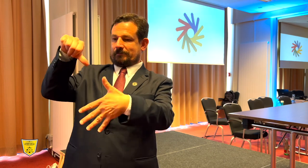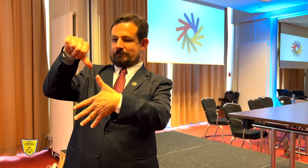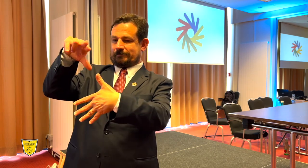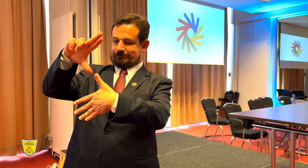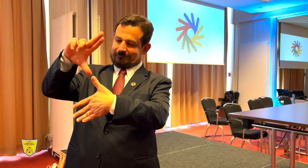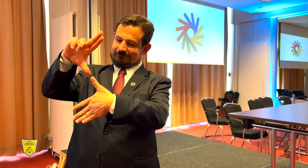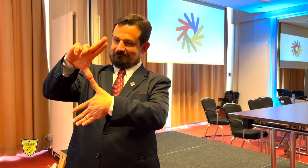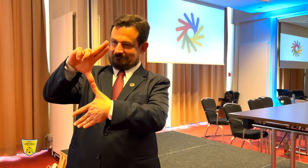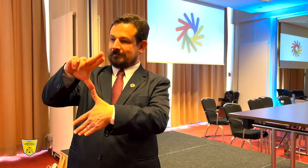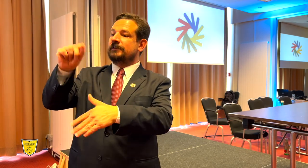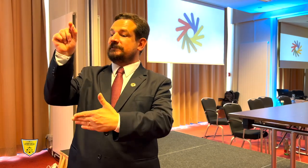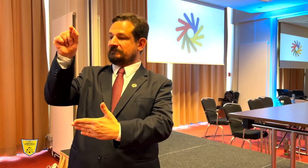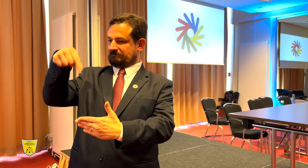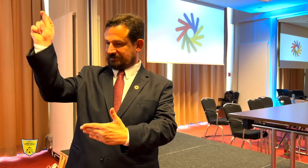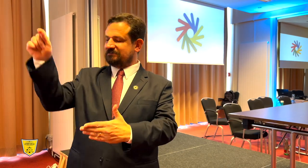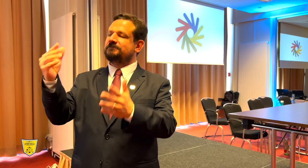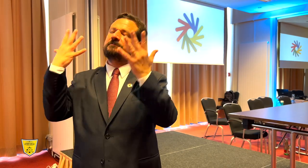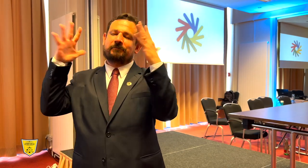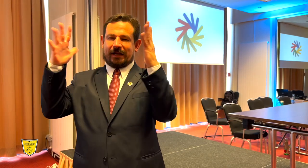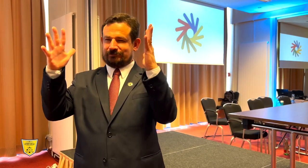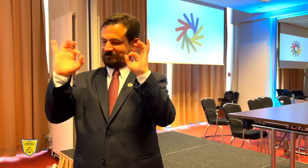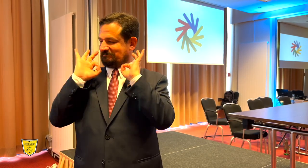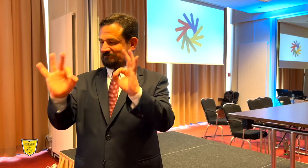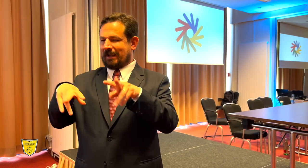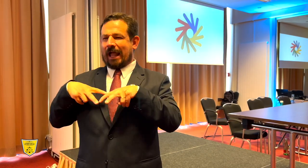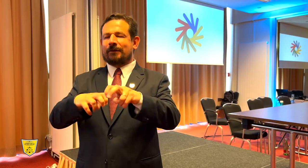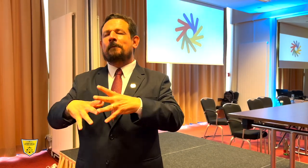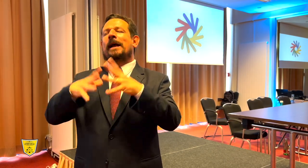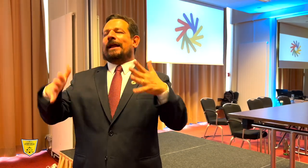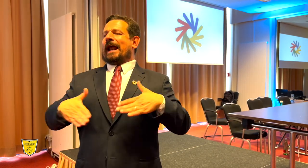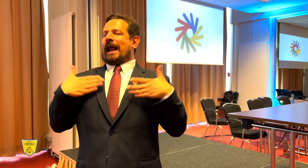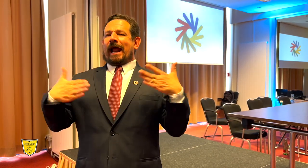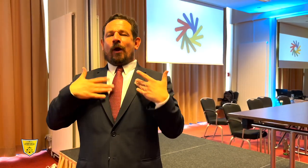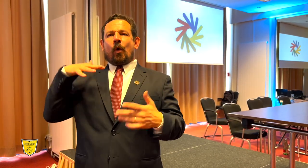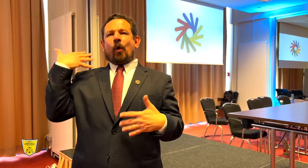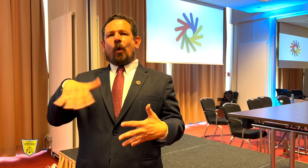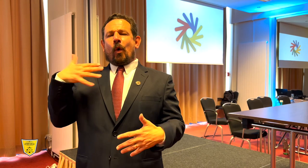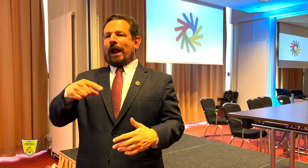in South America. It was a huge success and all the athletes